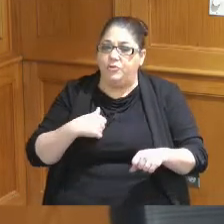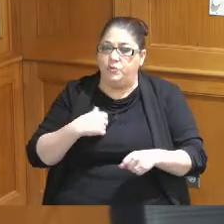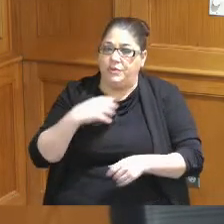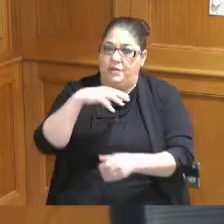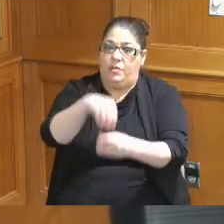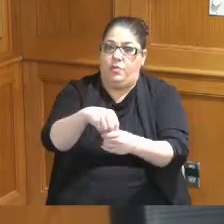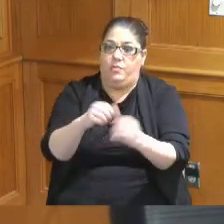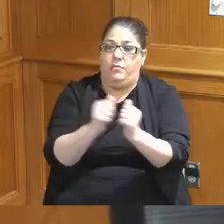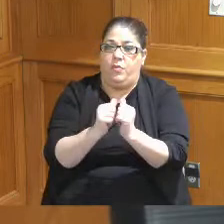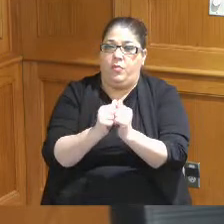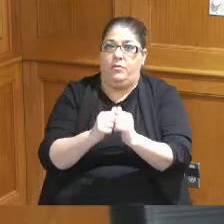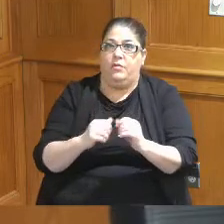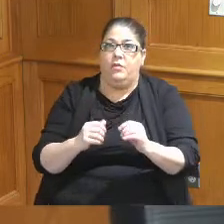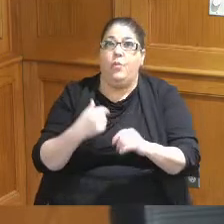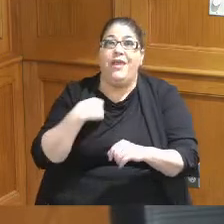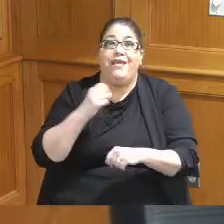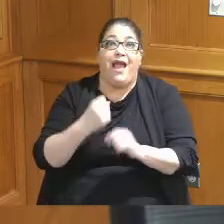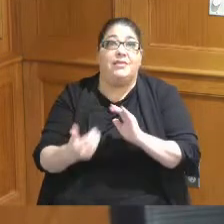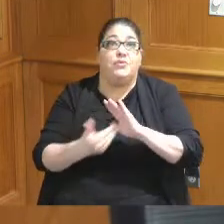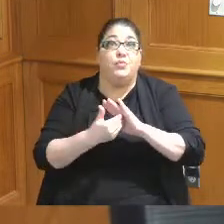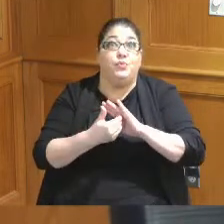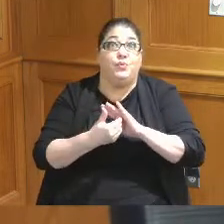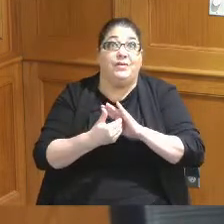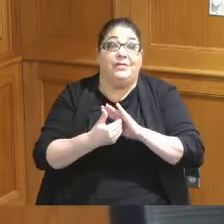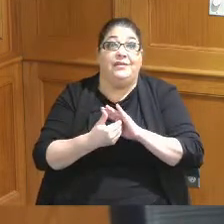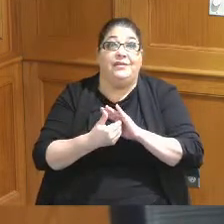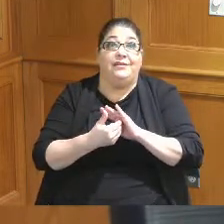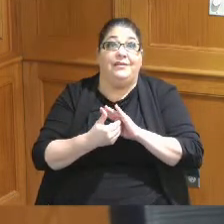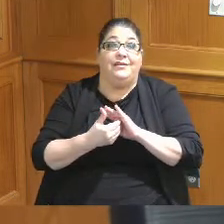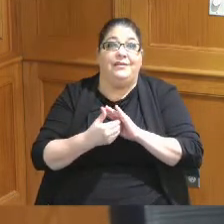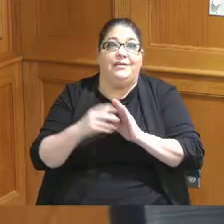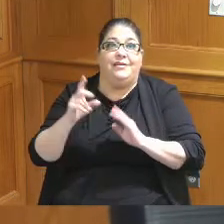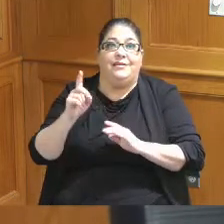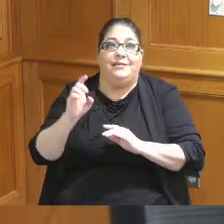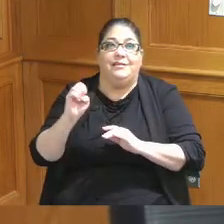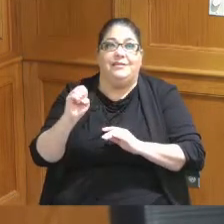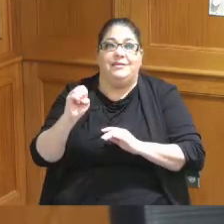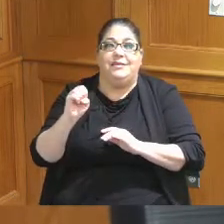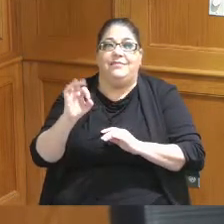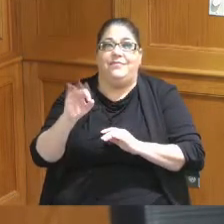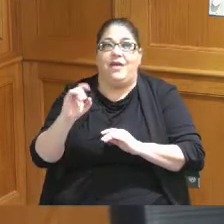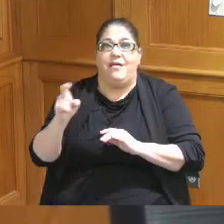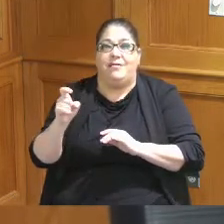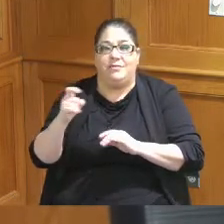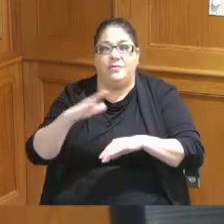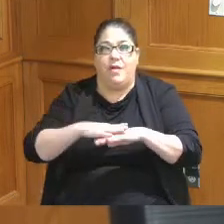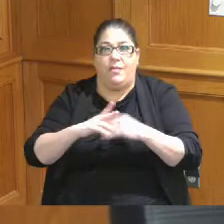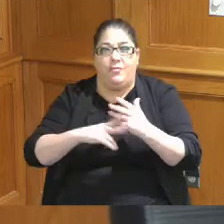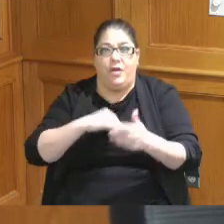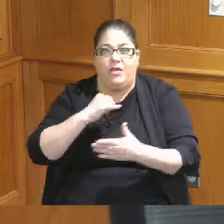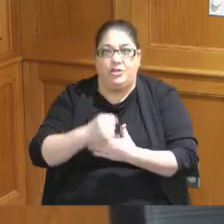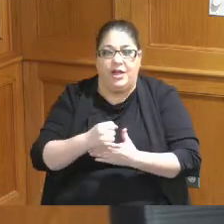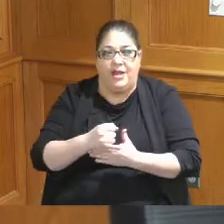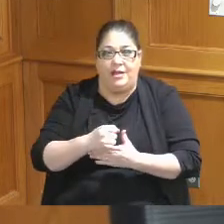in fact we even got sued they you know for de Fox was on the project I remember a black construction